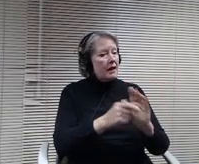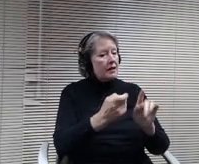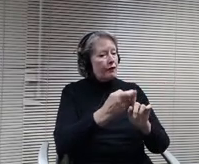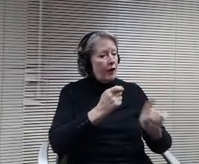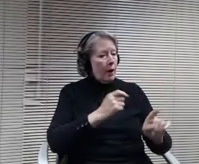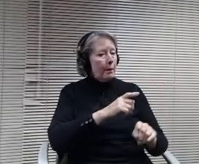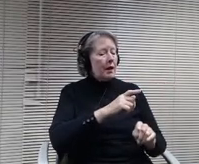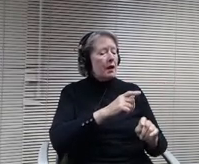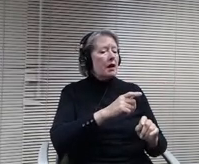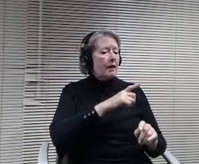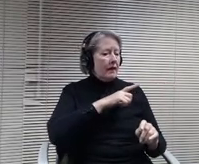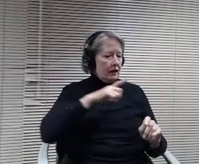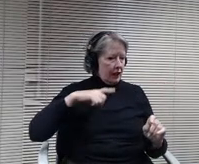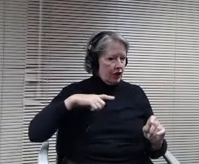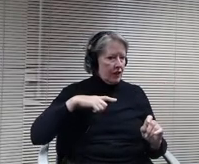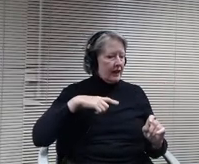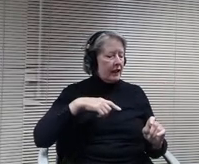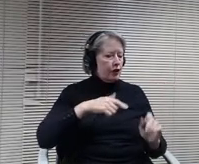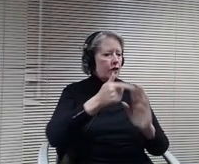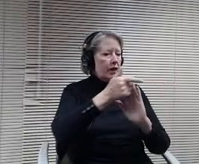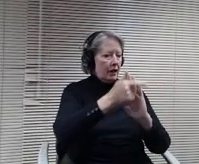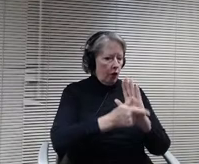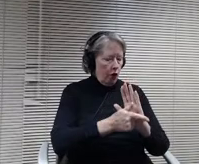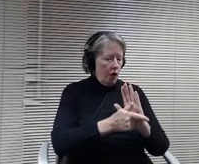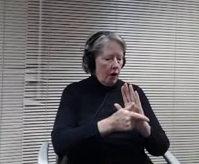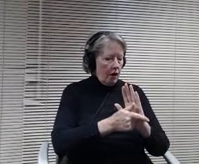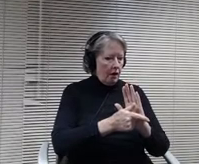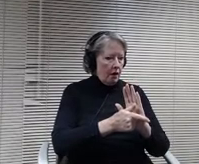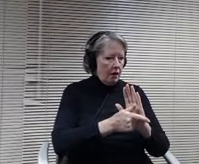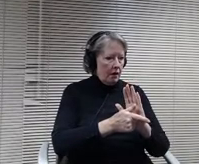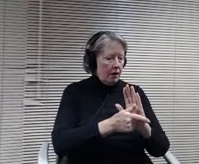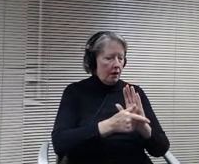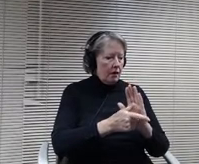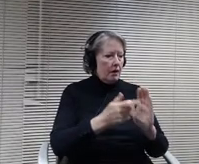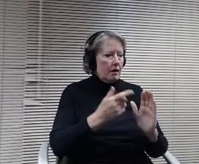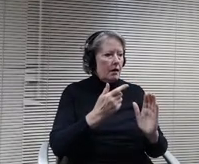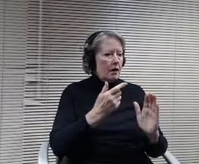We've we've looked at legal opinions on each proposed change